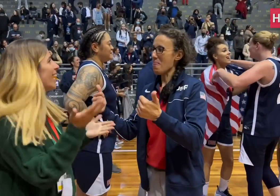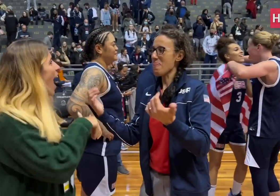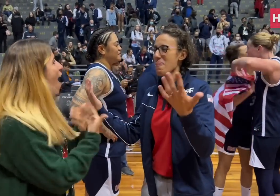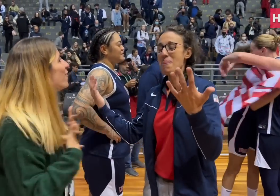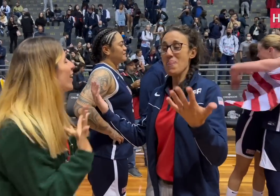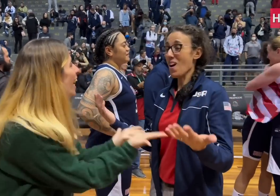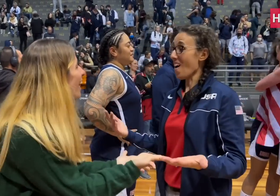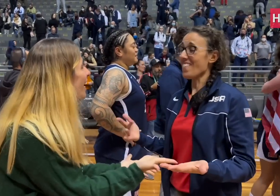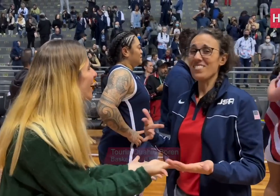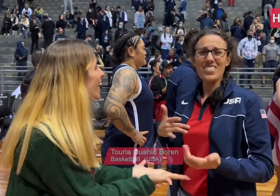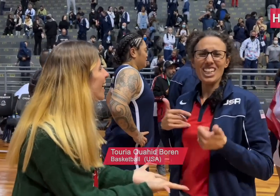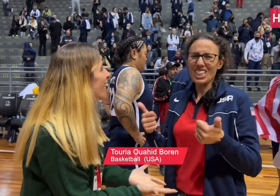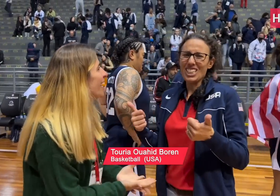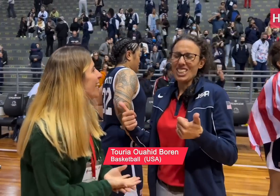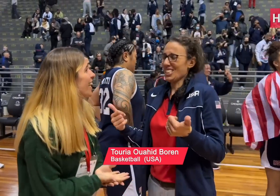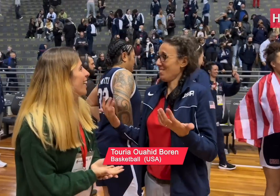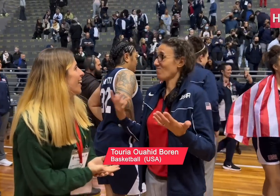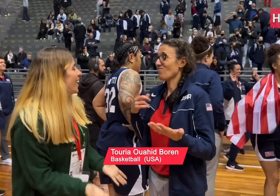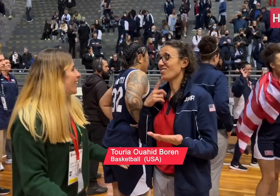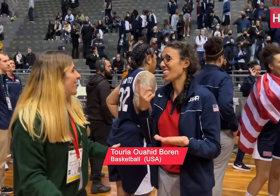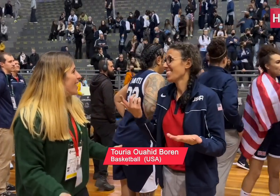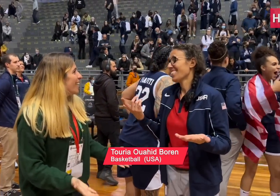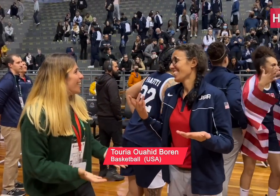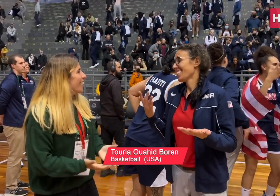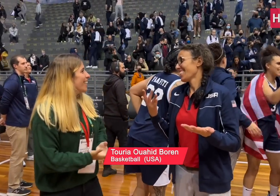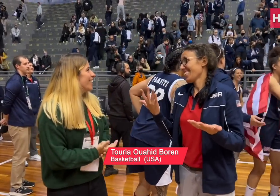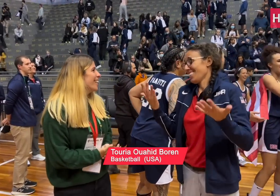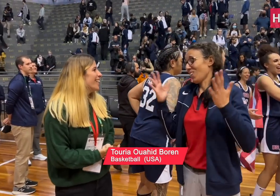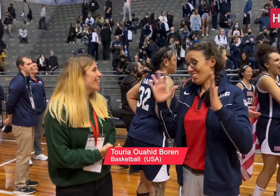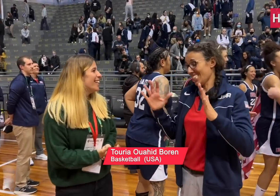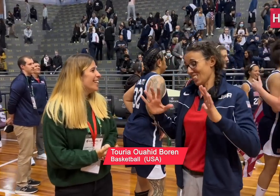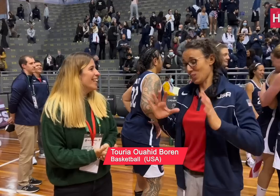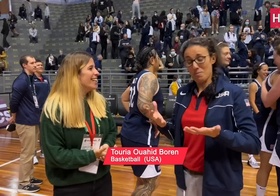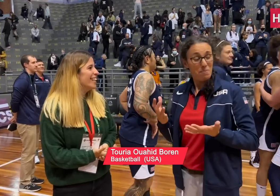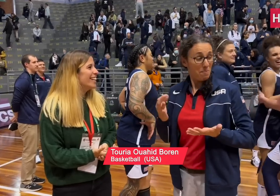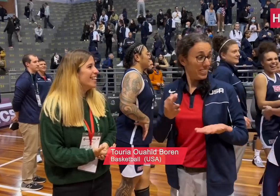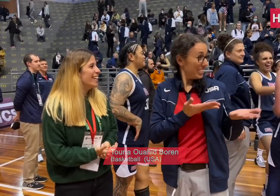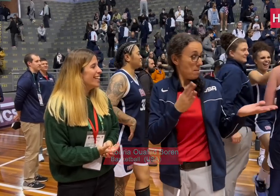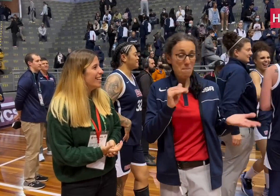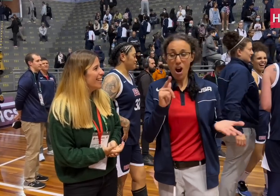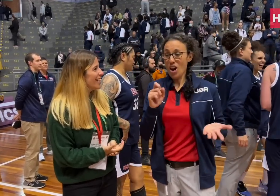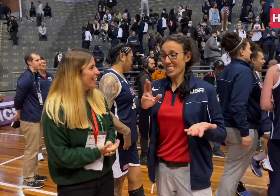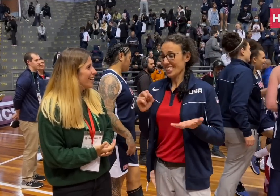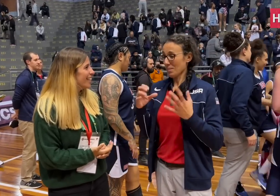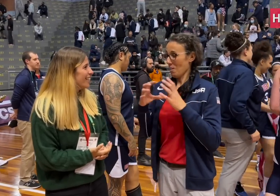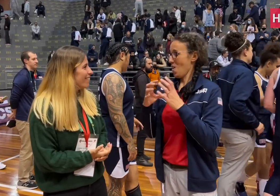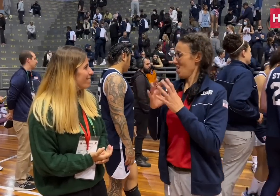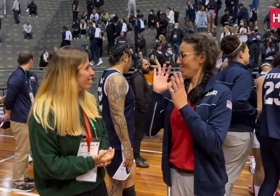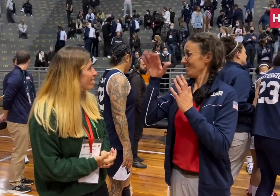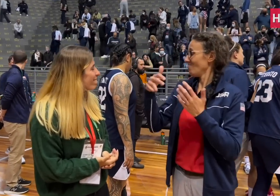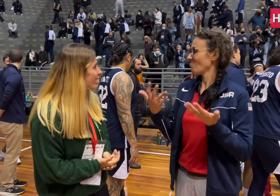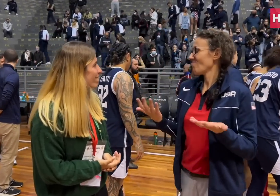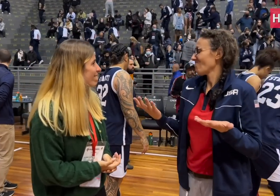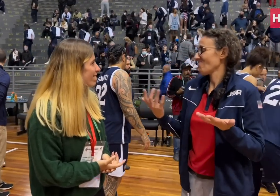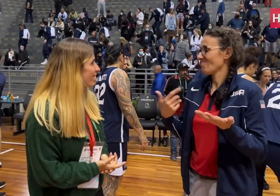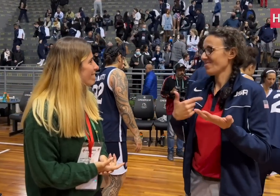How do you feel? I feel so good! I have an awesome group of ballers.